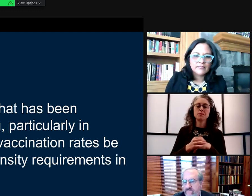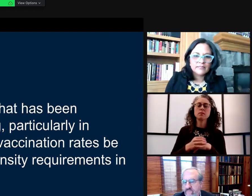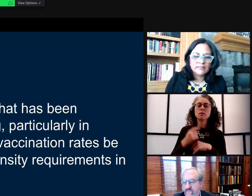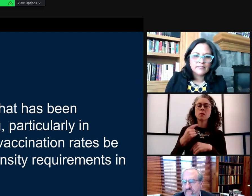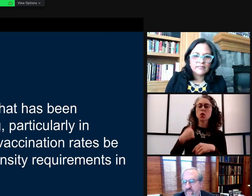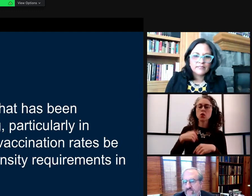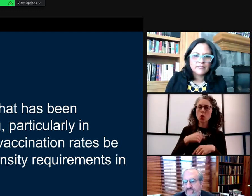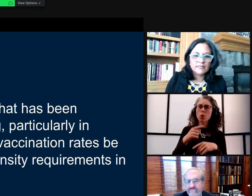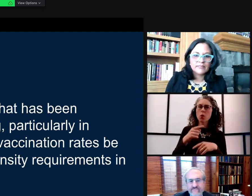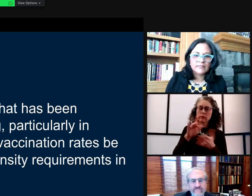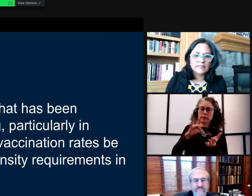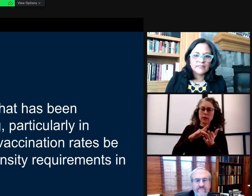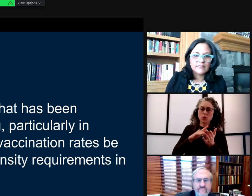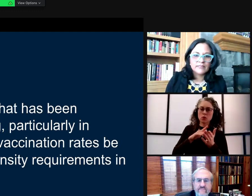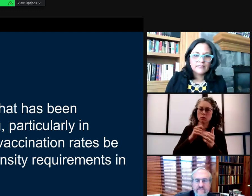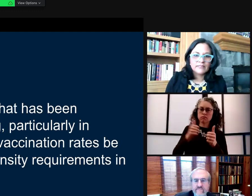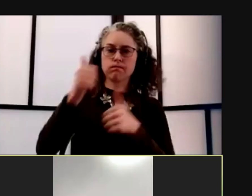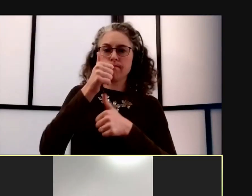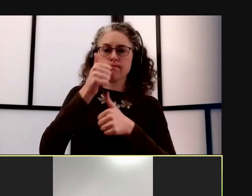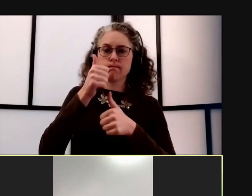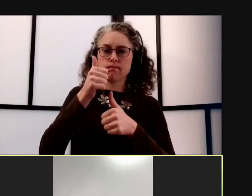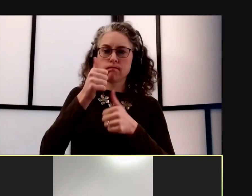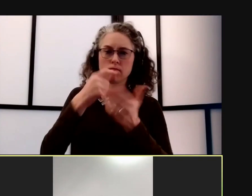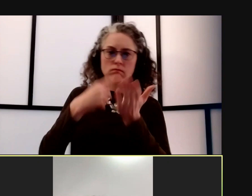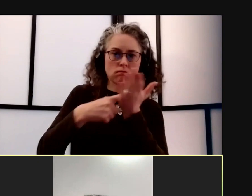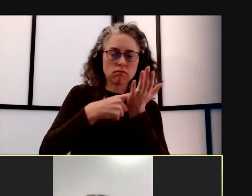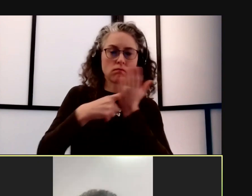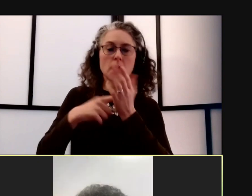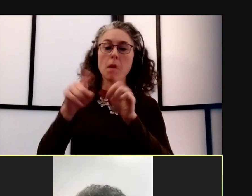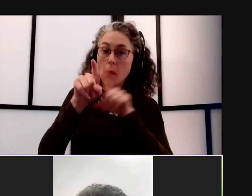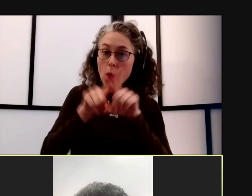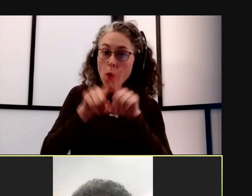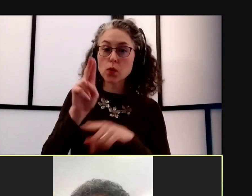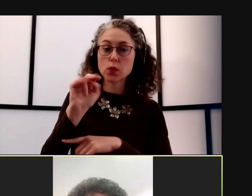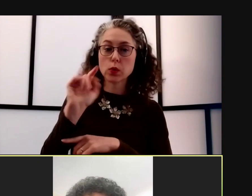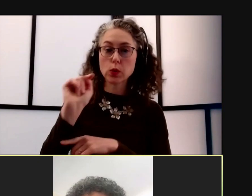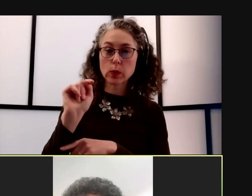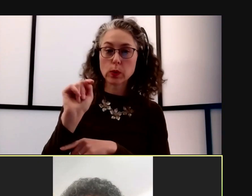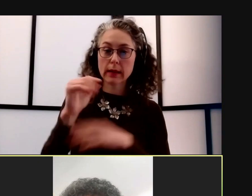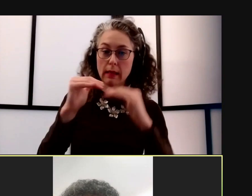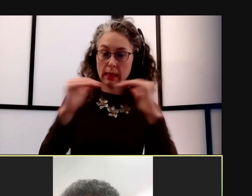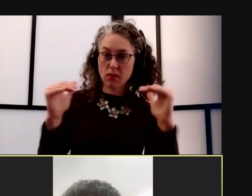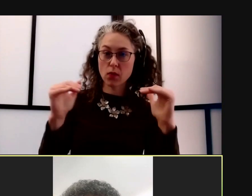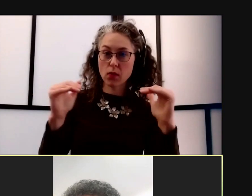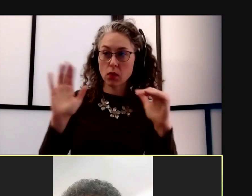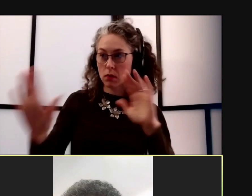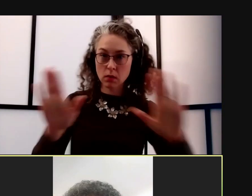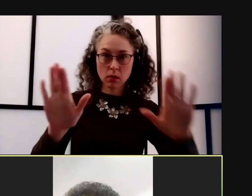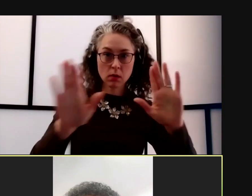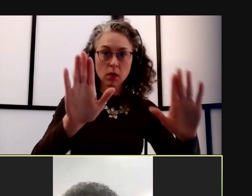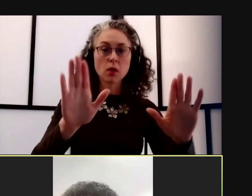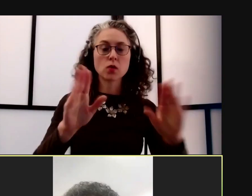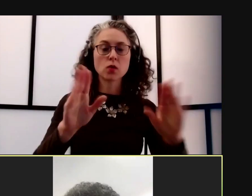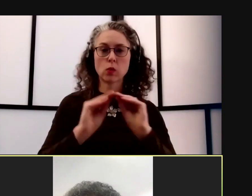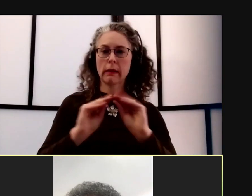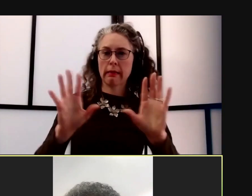but also and importantly at the unit levels to really clarify that information about how courses